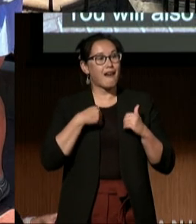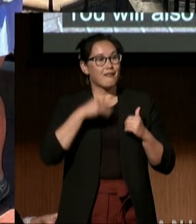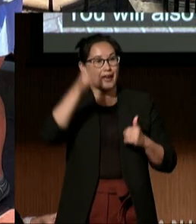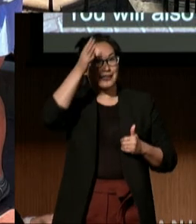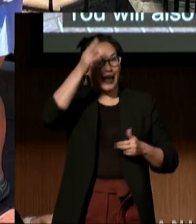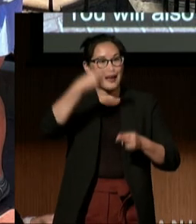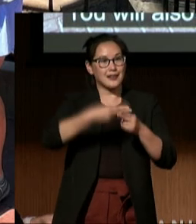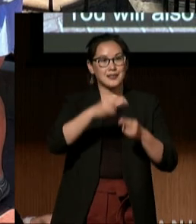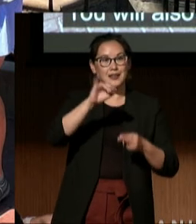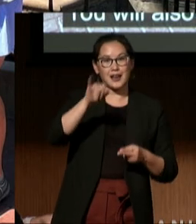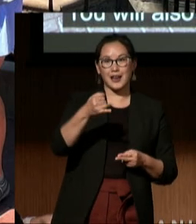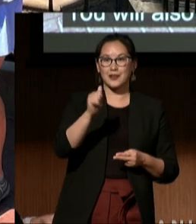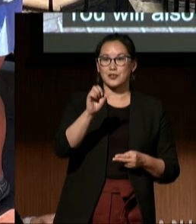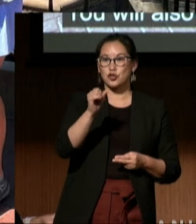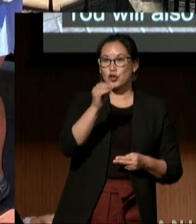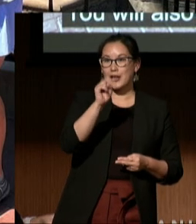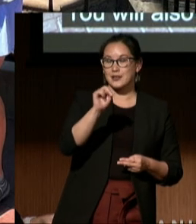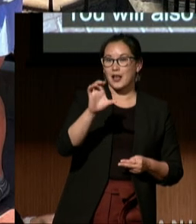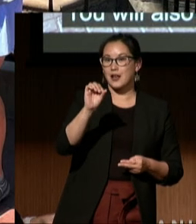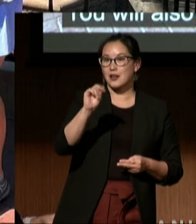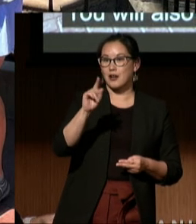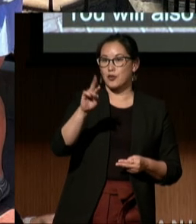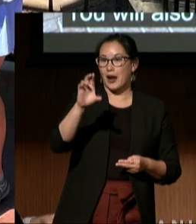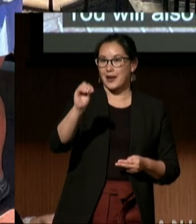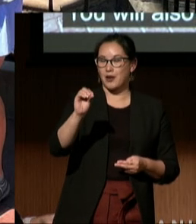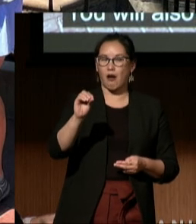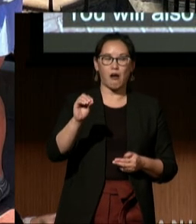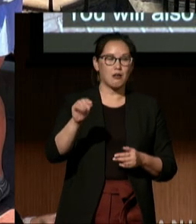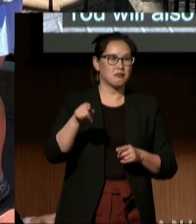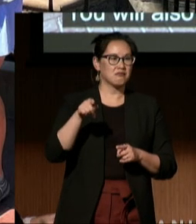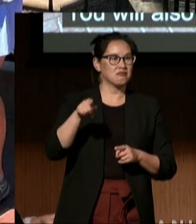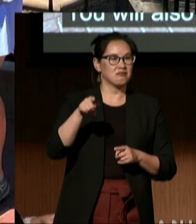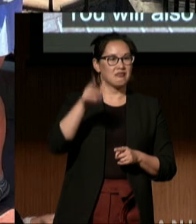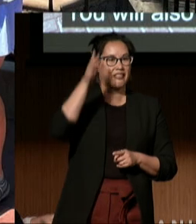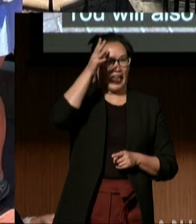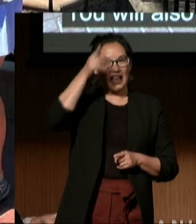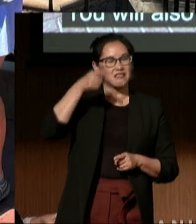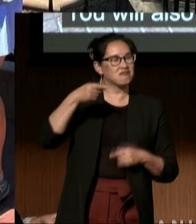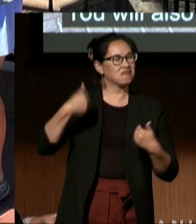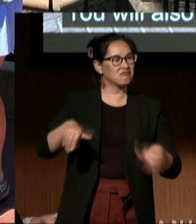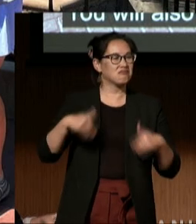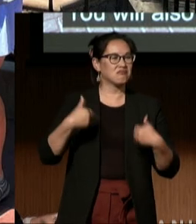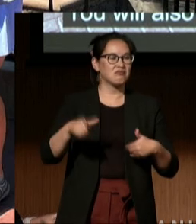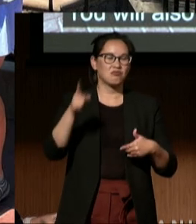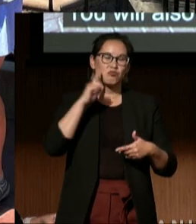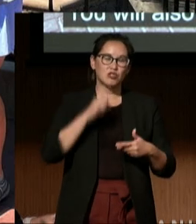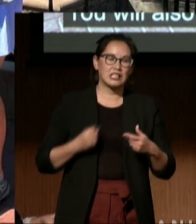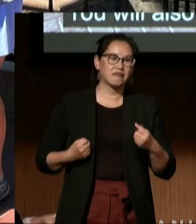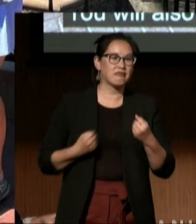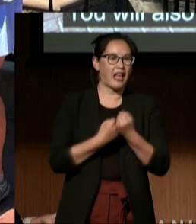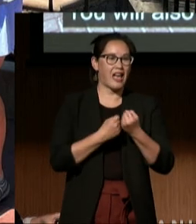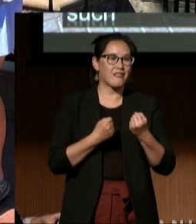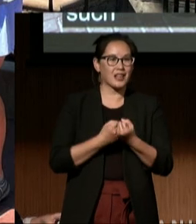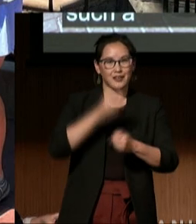and just such a standout when it comes to advocating for his son's rights.